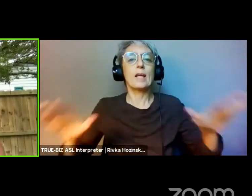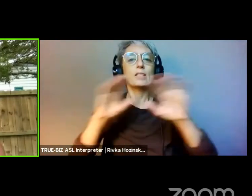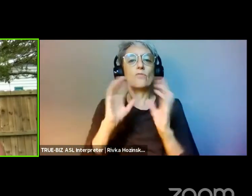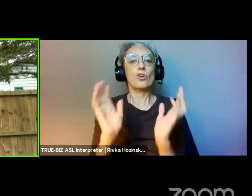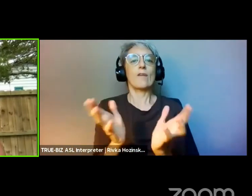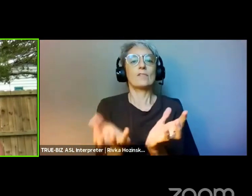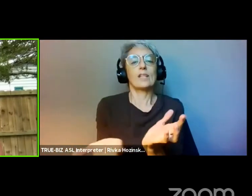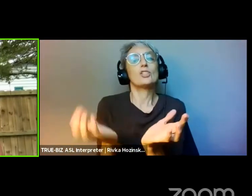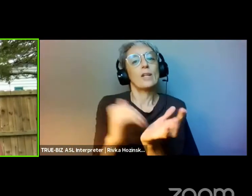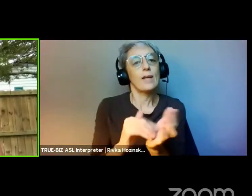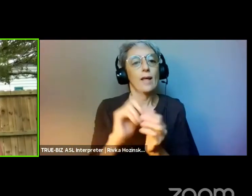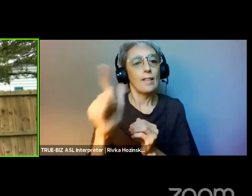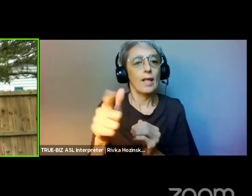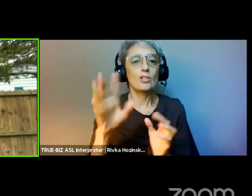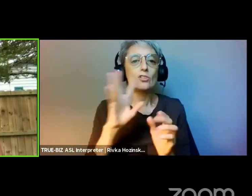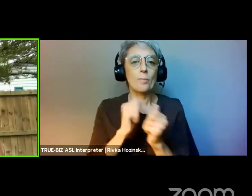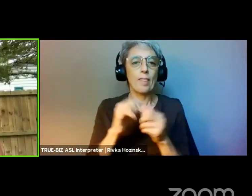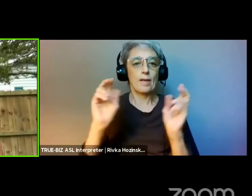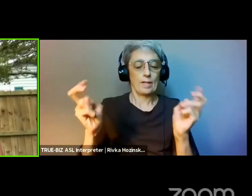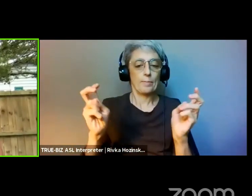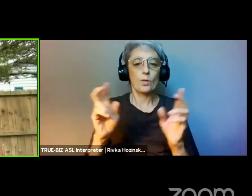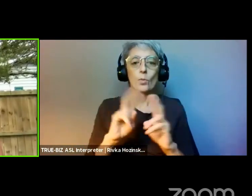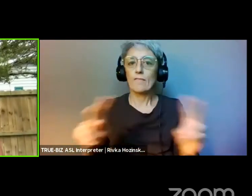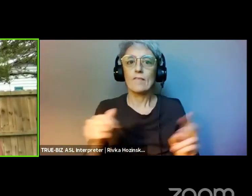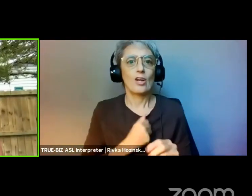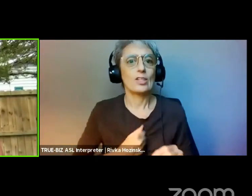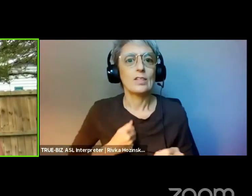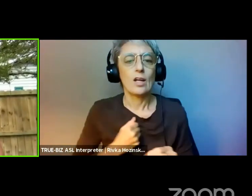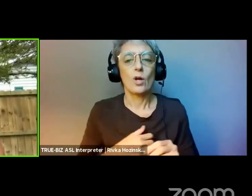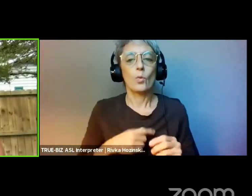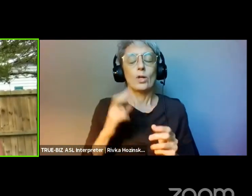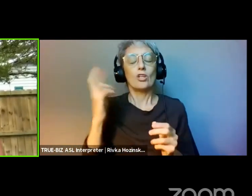but that still breathe in bodies like wind and trees.